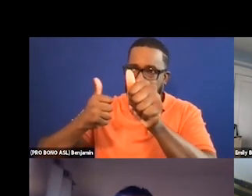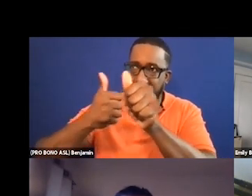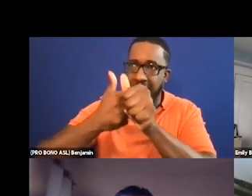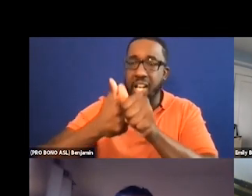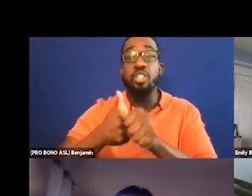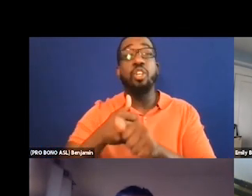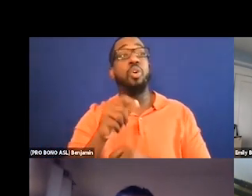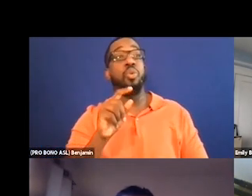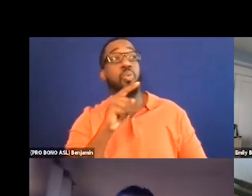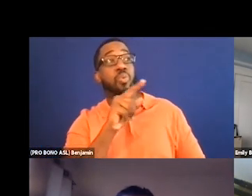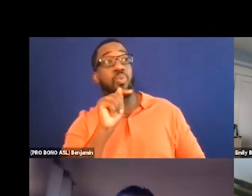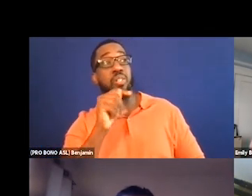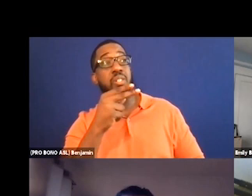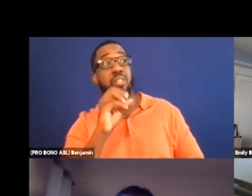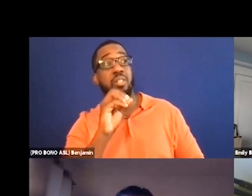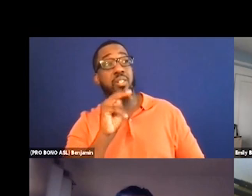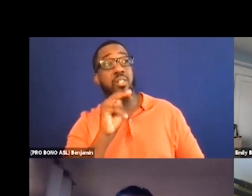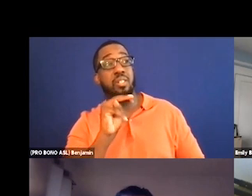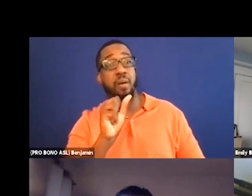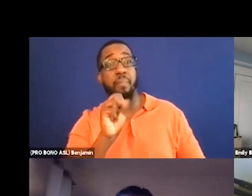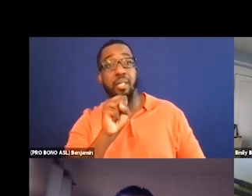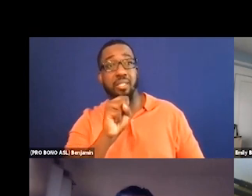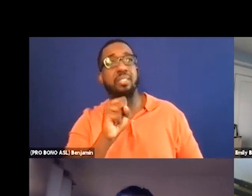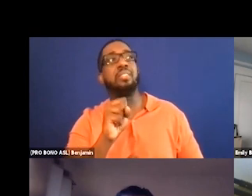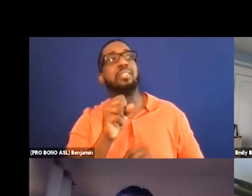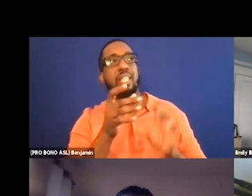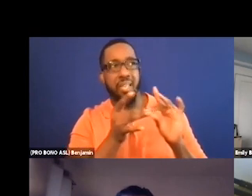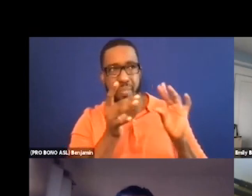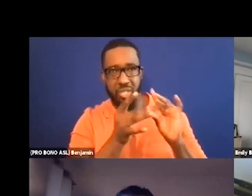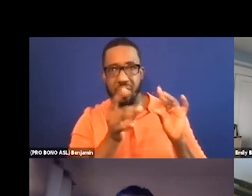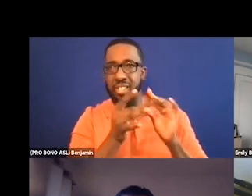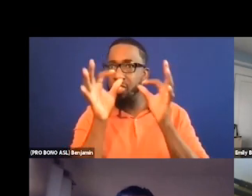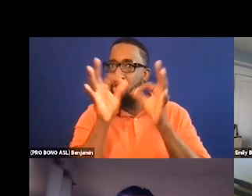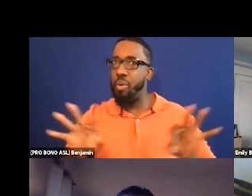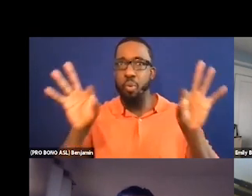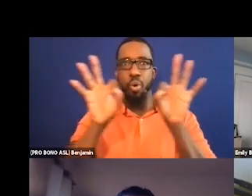and that's where that point as well about access is messy. You don't have a one size fits all approach.